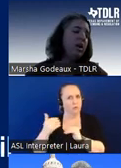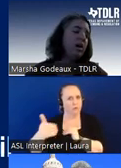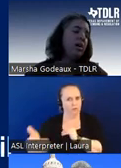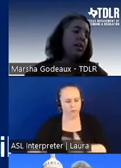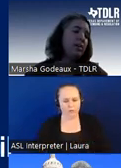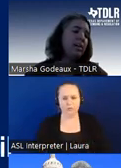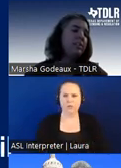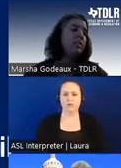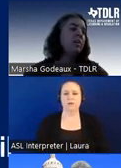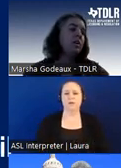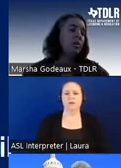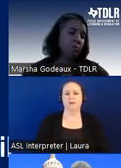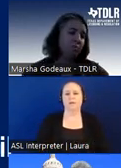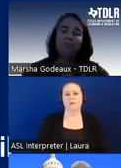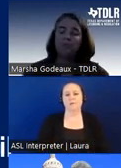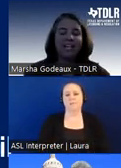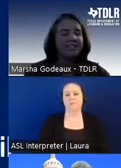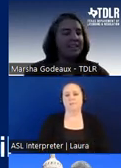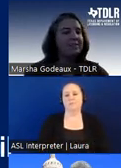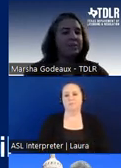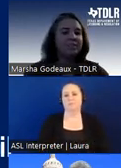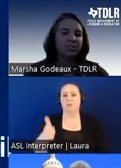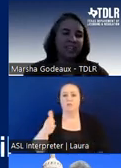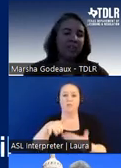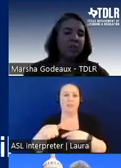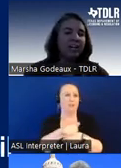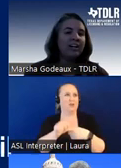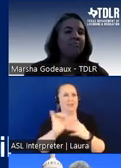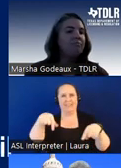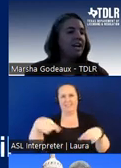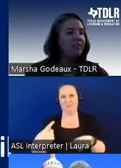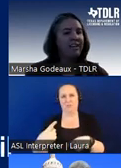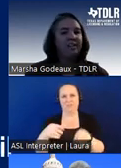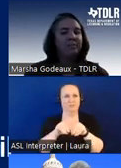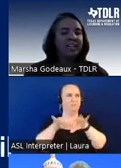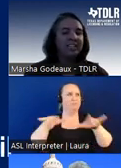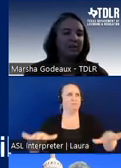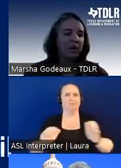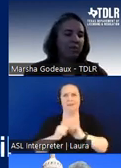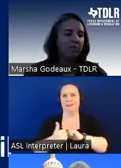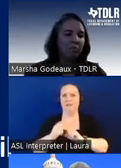uh otherwise trainings like this one just getting the word out how to file a complaint and and